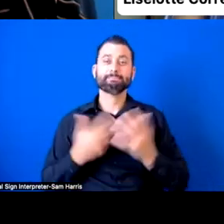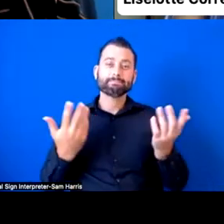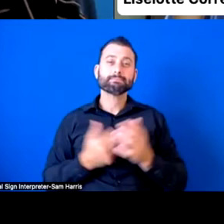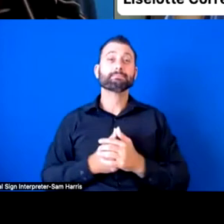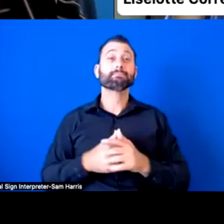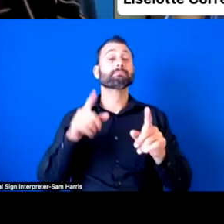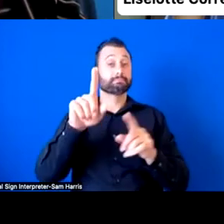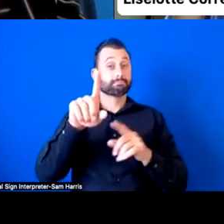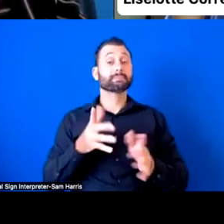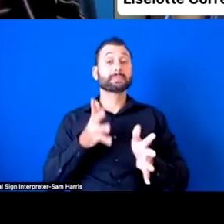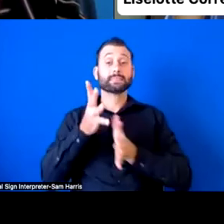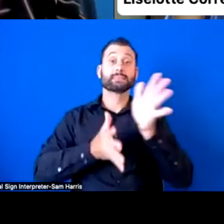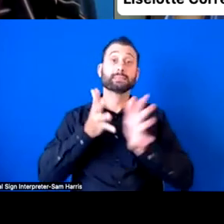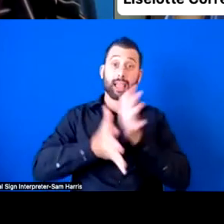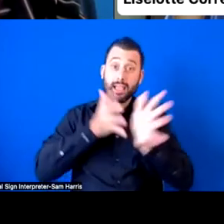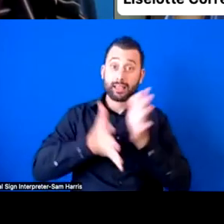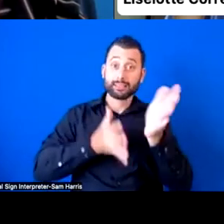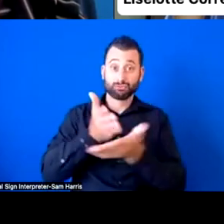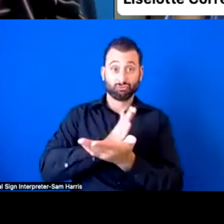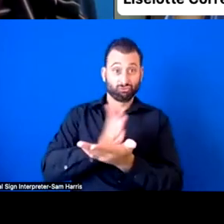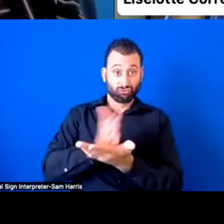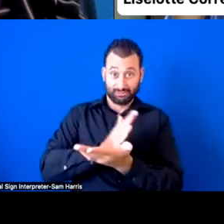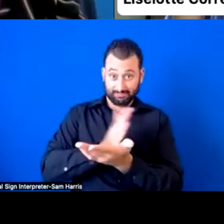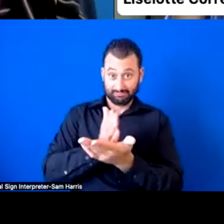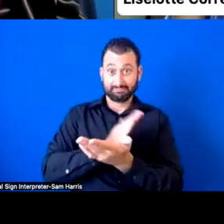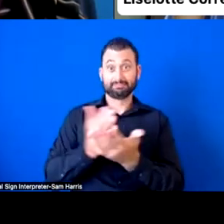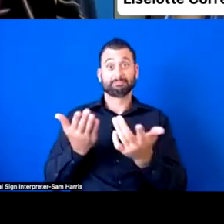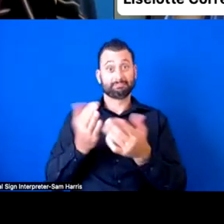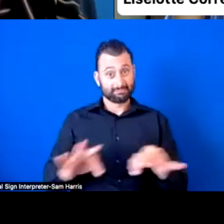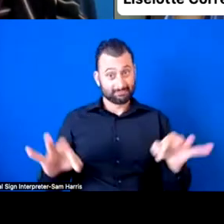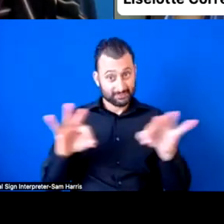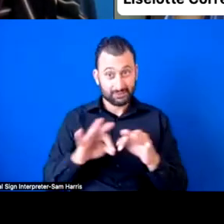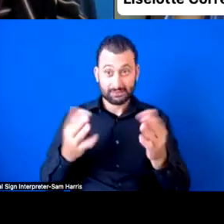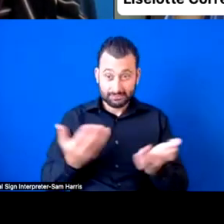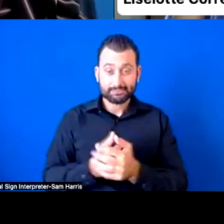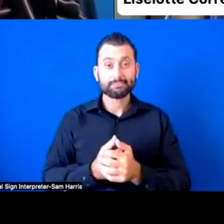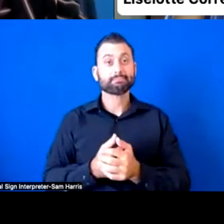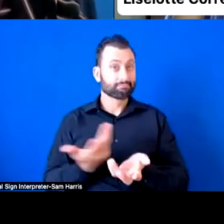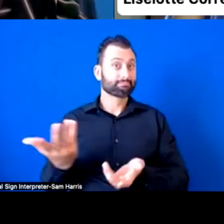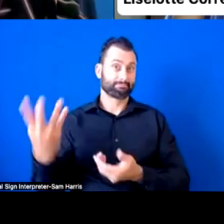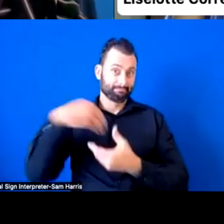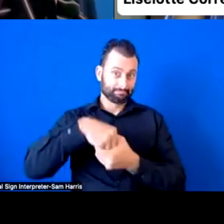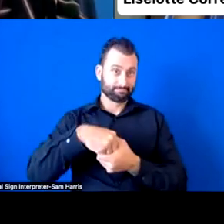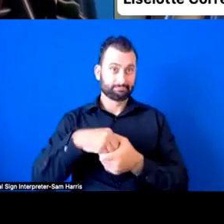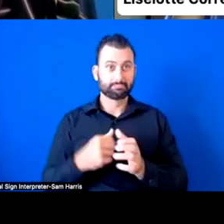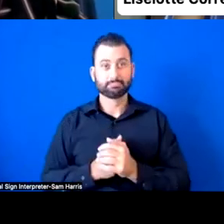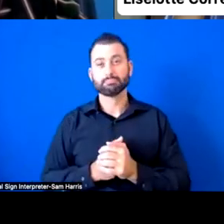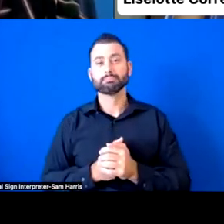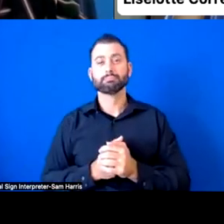but we do our very best by using WhatsApp or Telegram, where we have the sign language interpreters